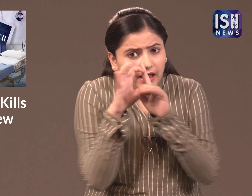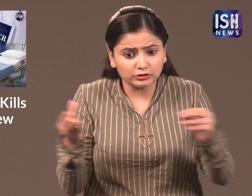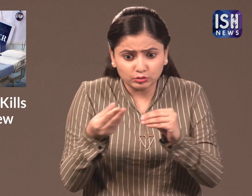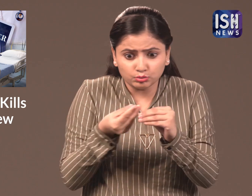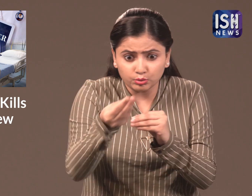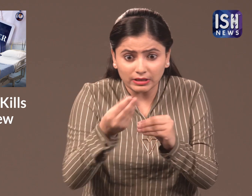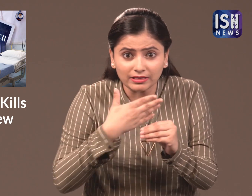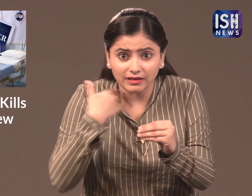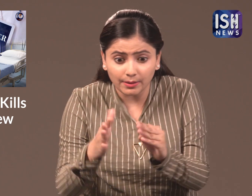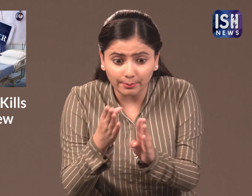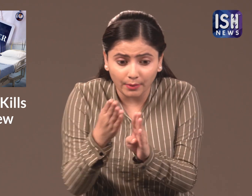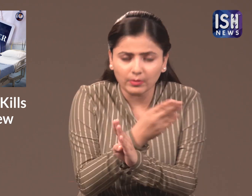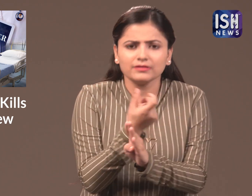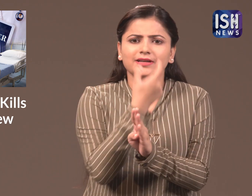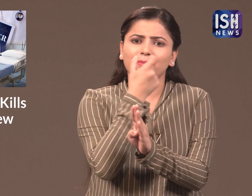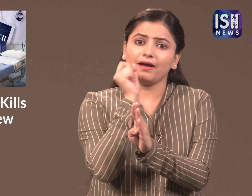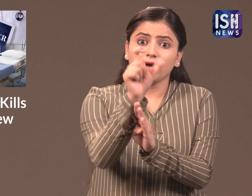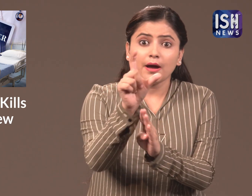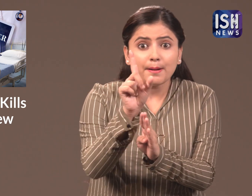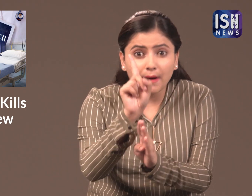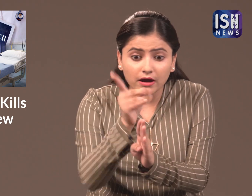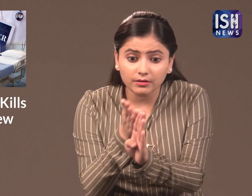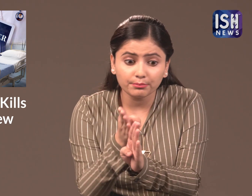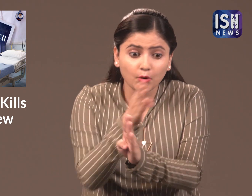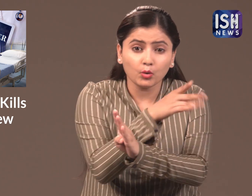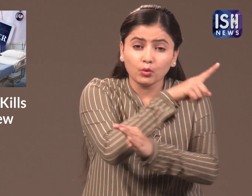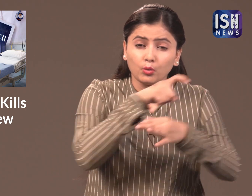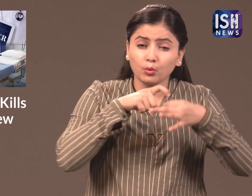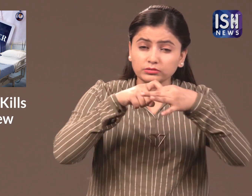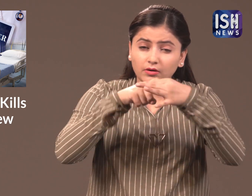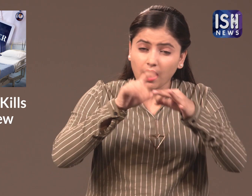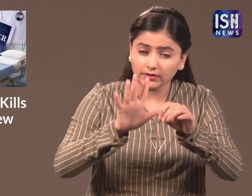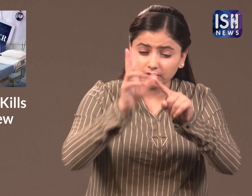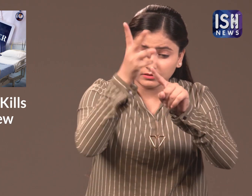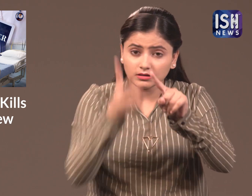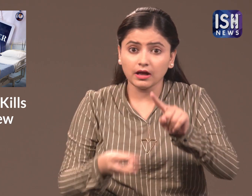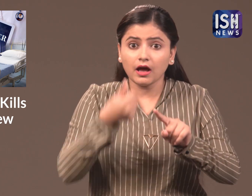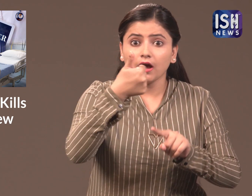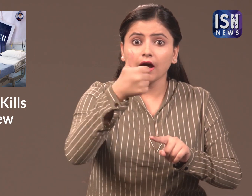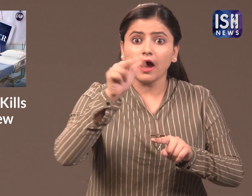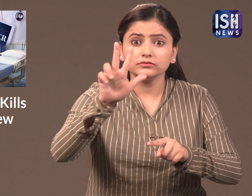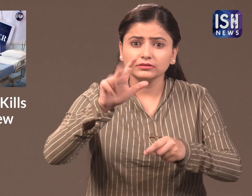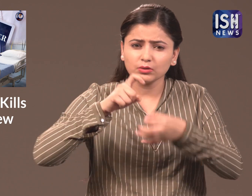disease they will be given drugs shortly before they die before that they have to